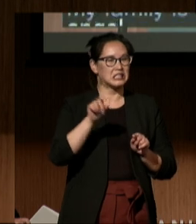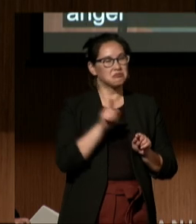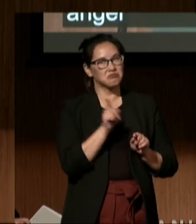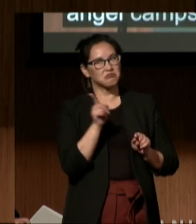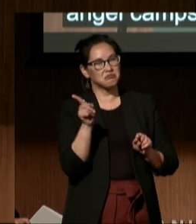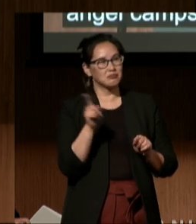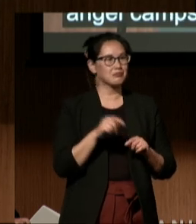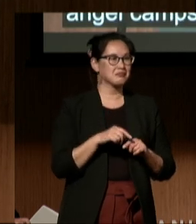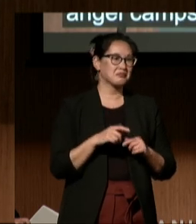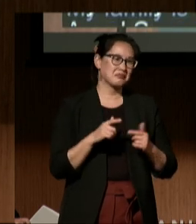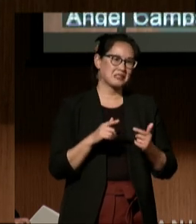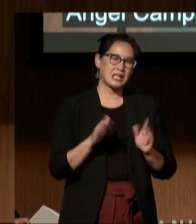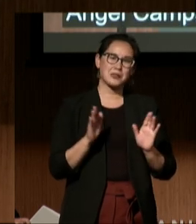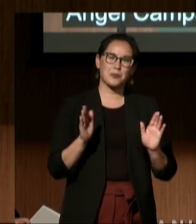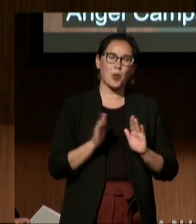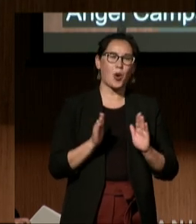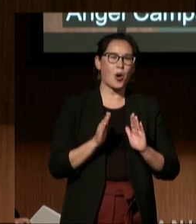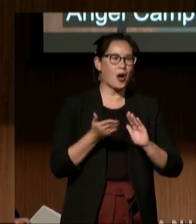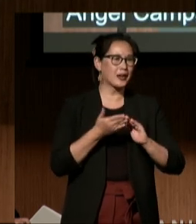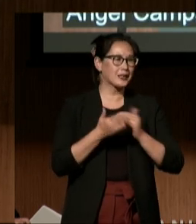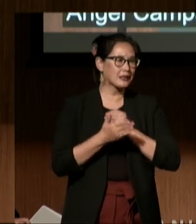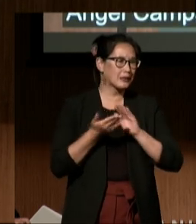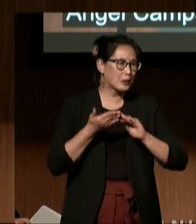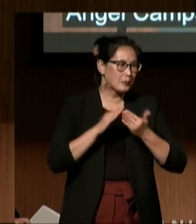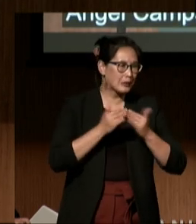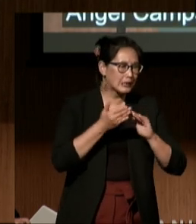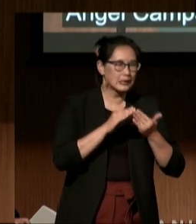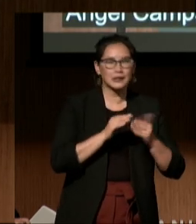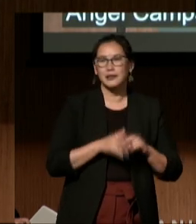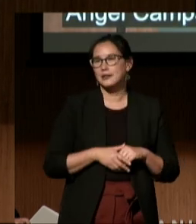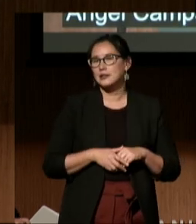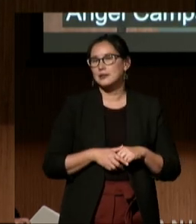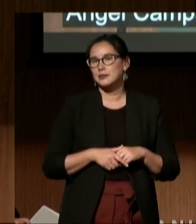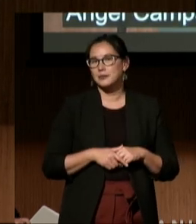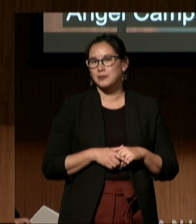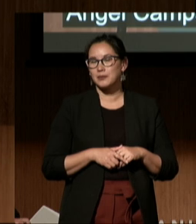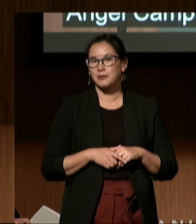It's a very small community, very limited on resources,